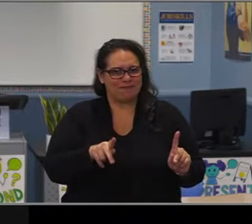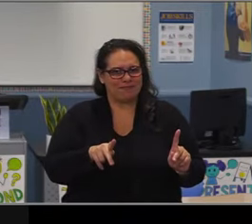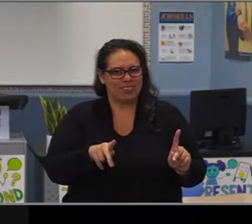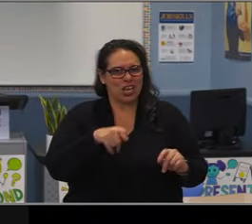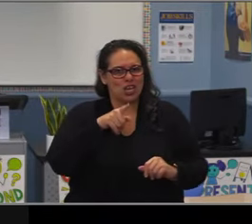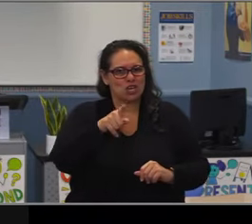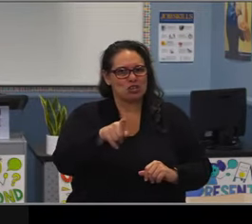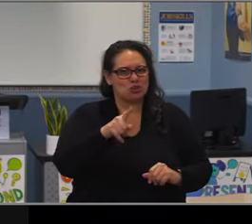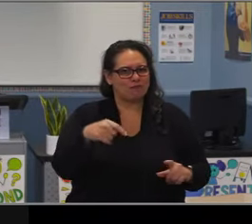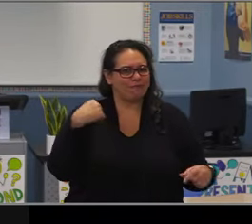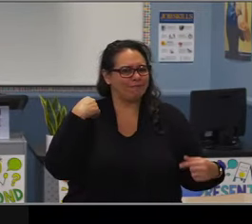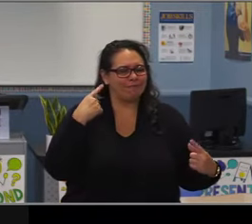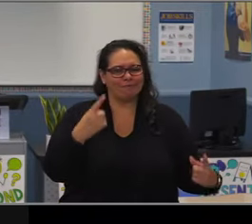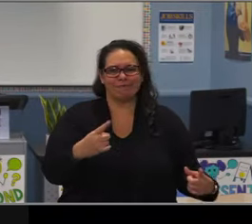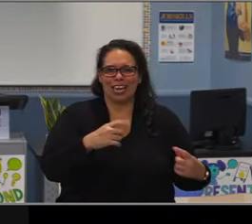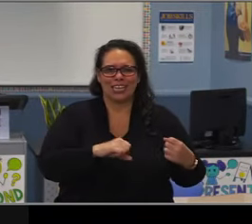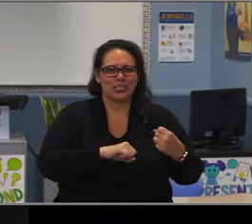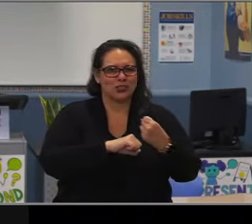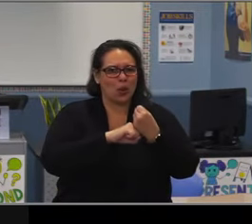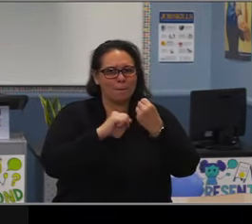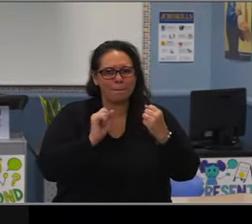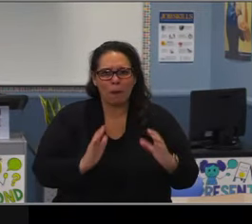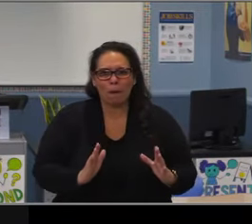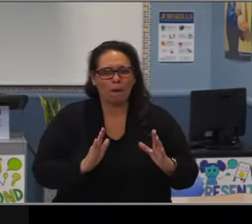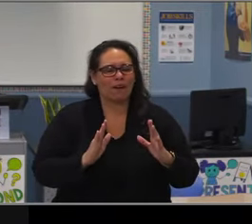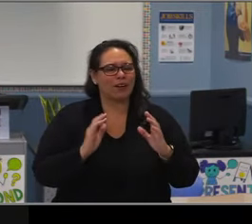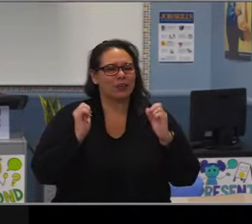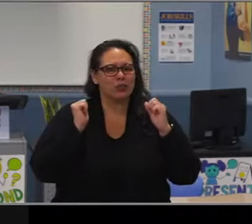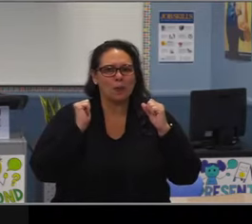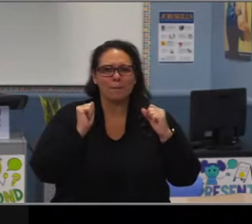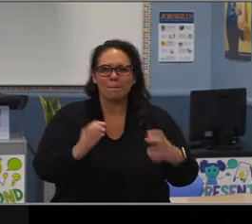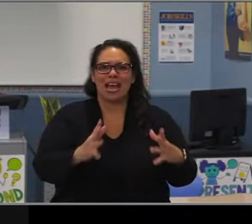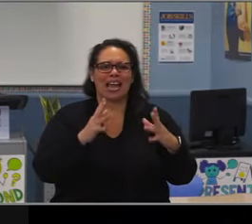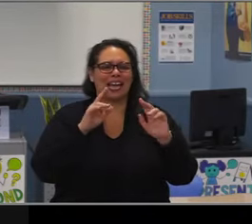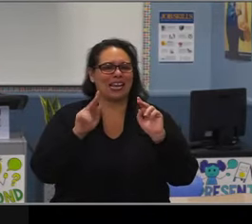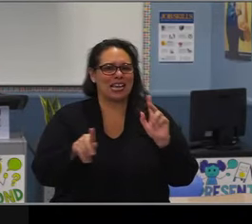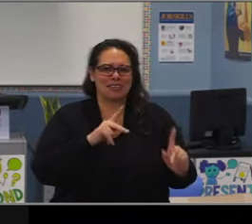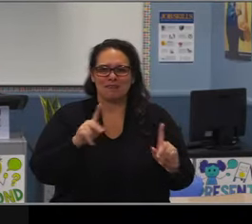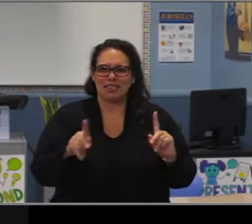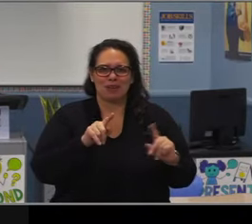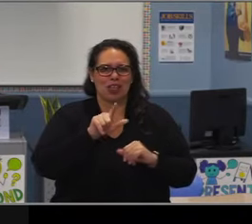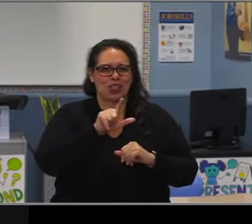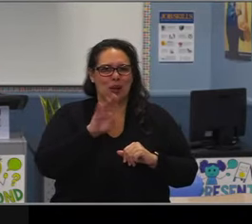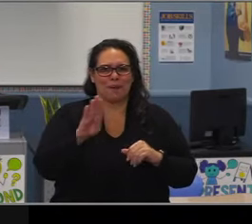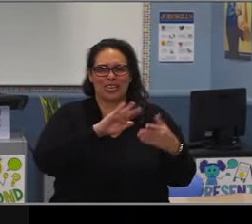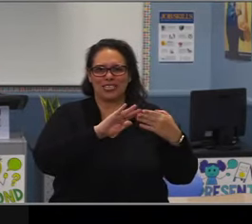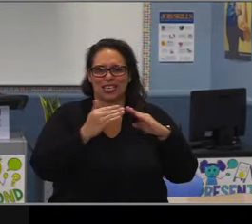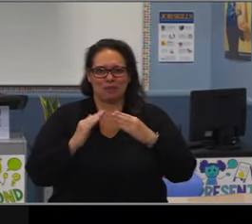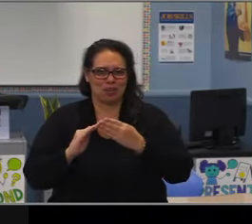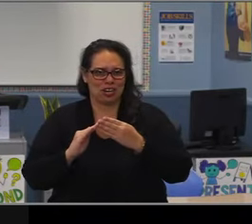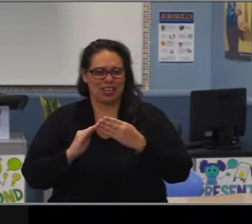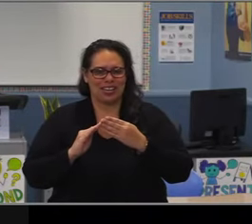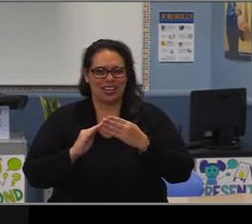Dr. Williams, it's an honor to work with you over the last 16 years. It's been exciting and to grow up.